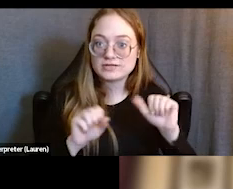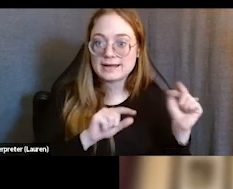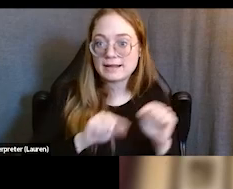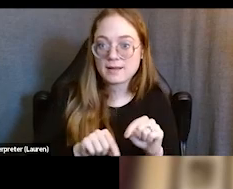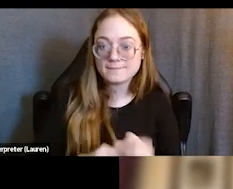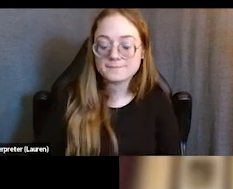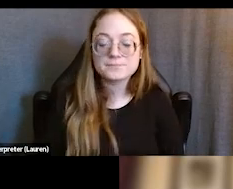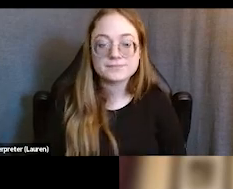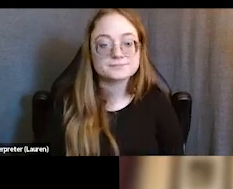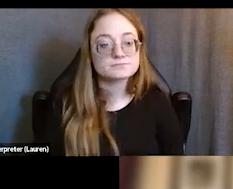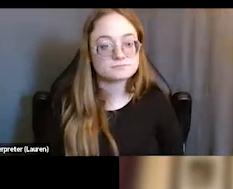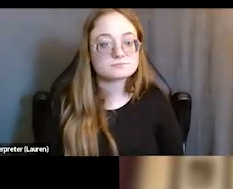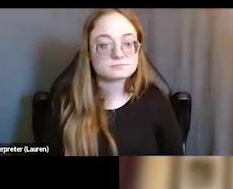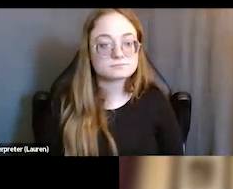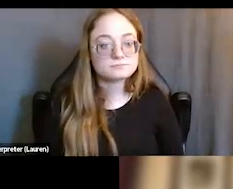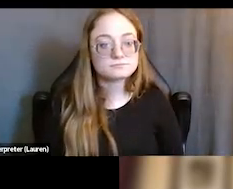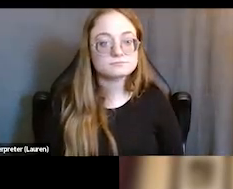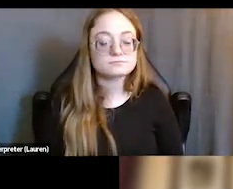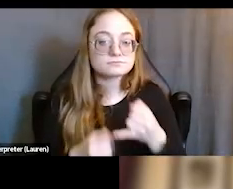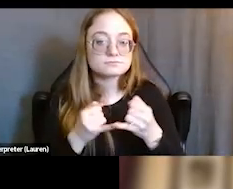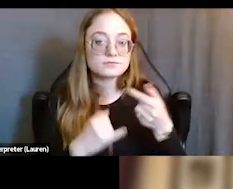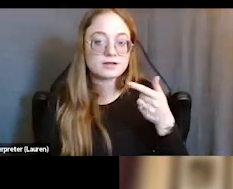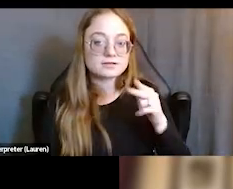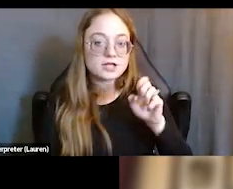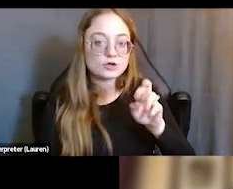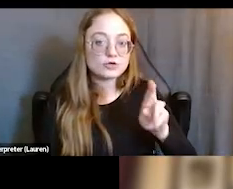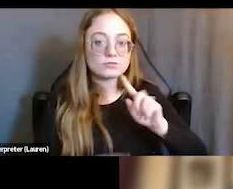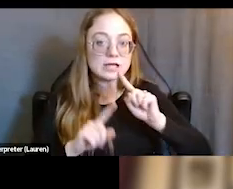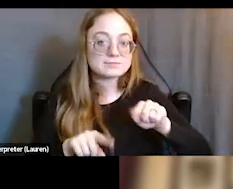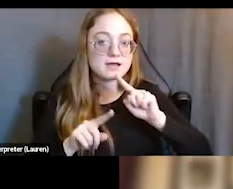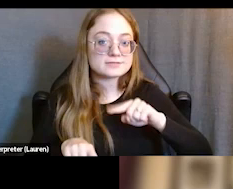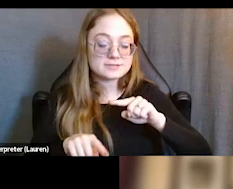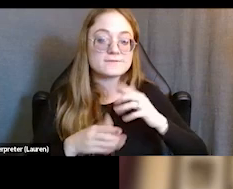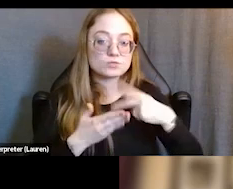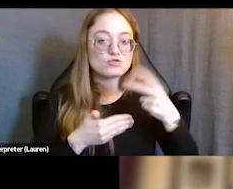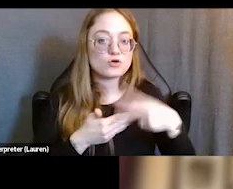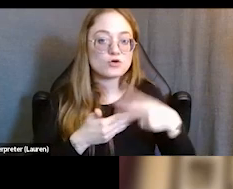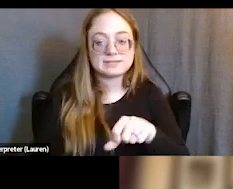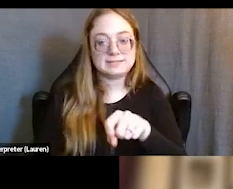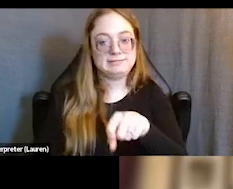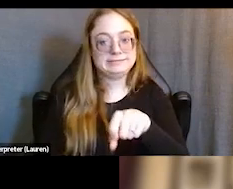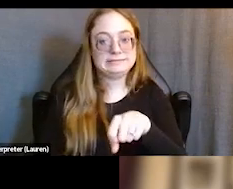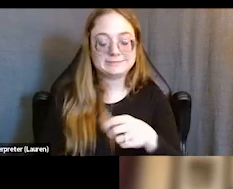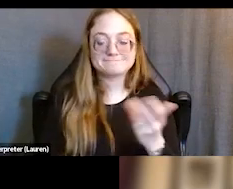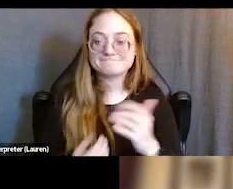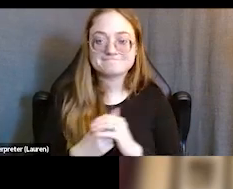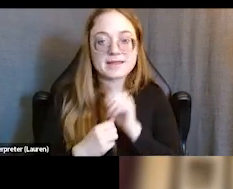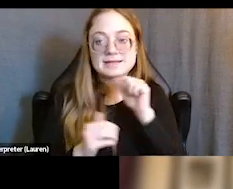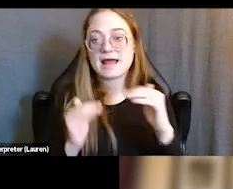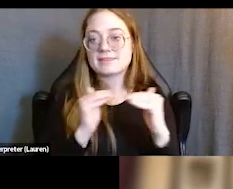And then finally, we have gender-responsive programming and yet there is not the level of gender affirmation